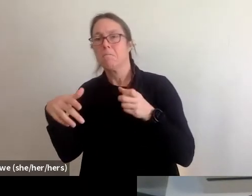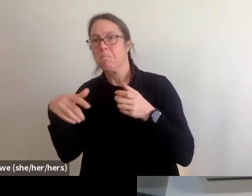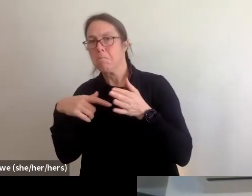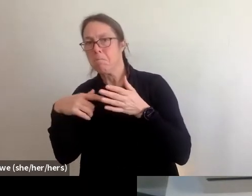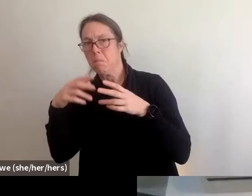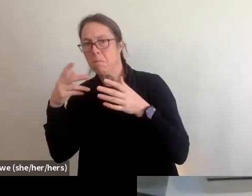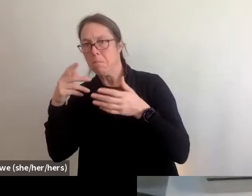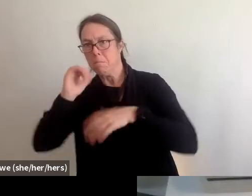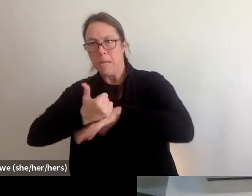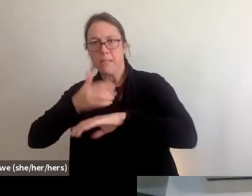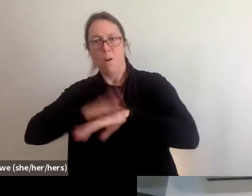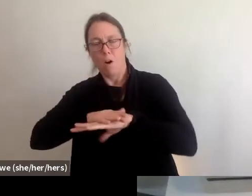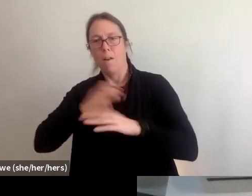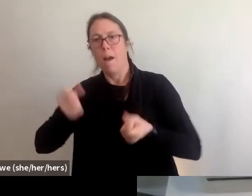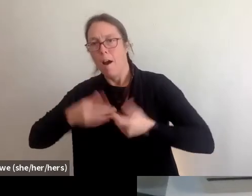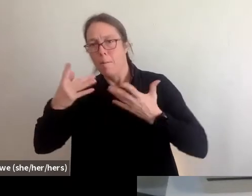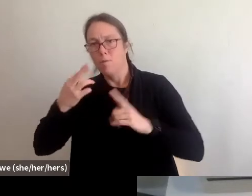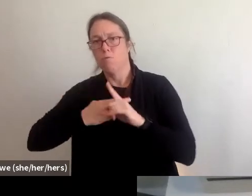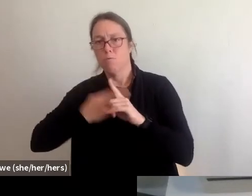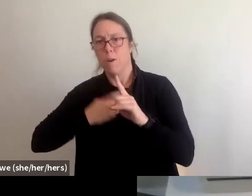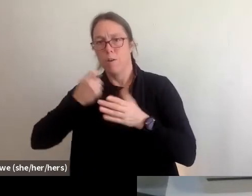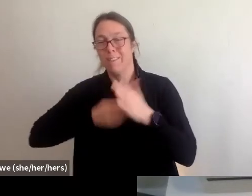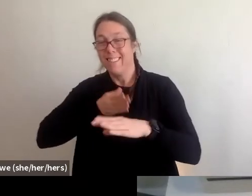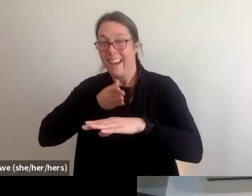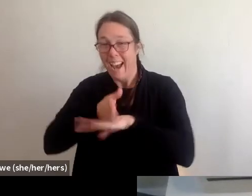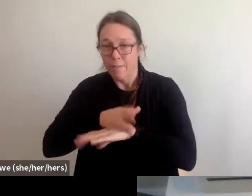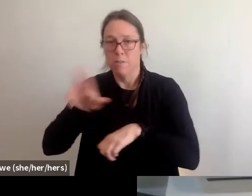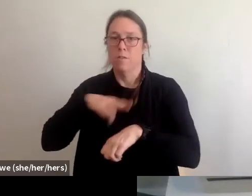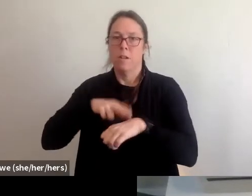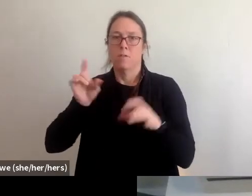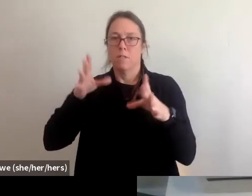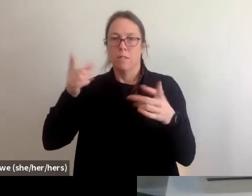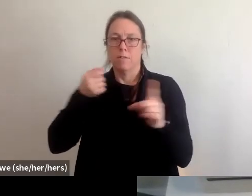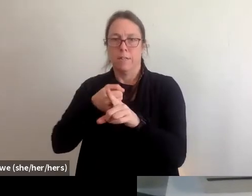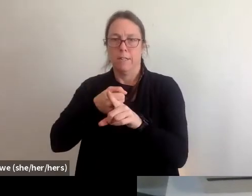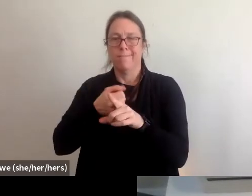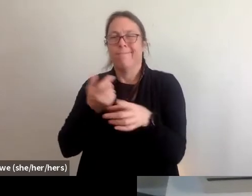in terms of those conversations and things like that. And so I would say that that's a great place